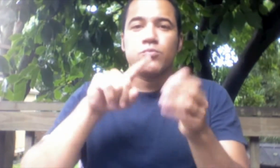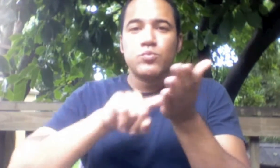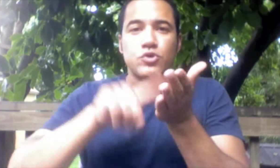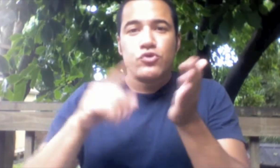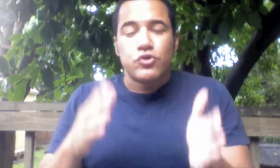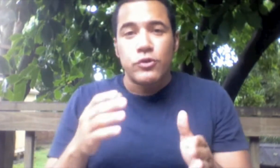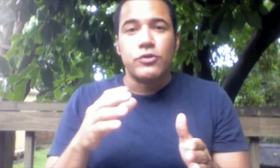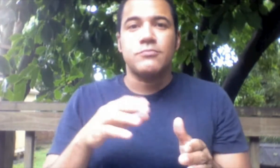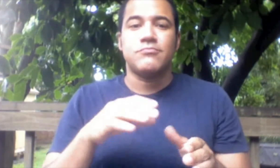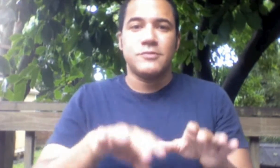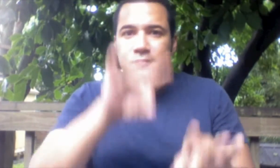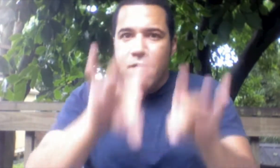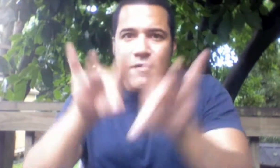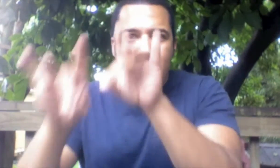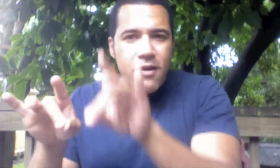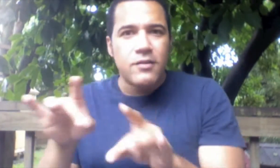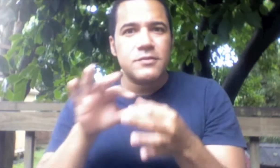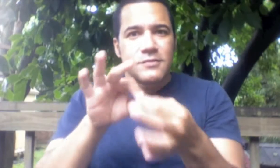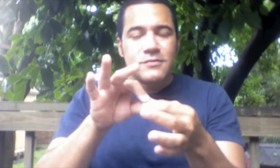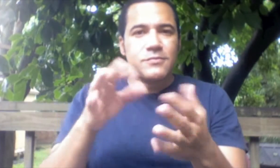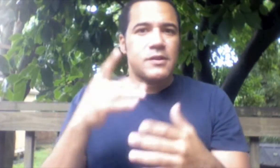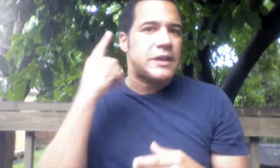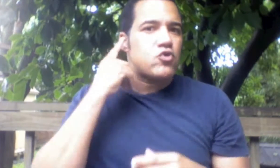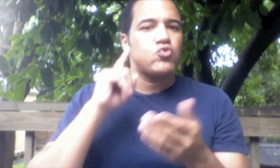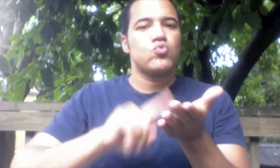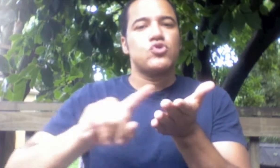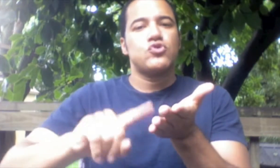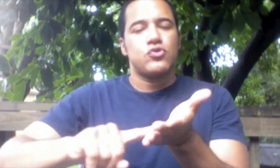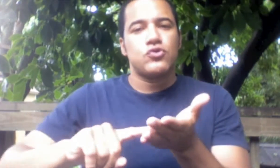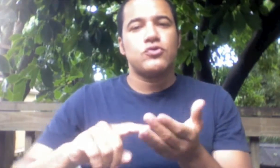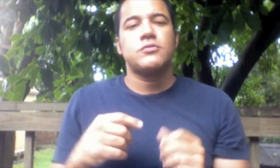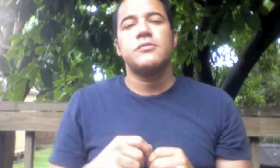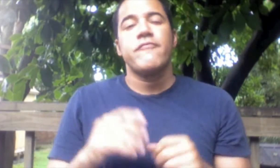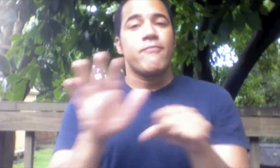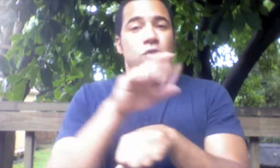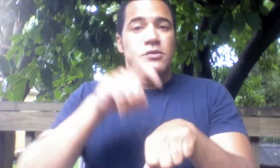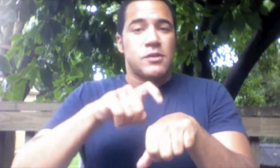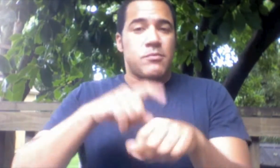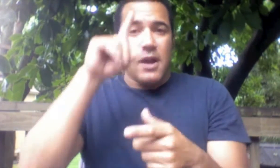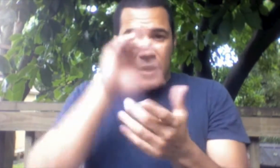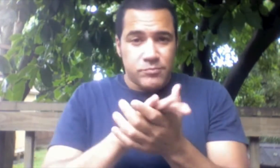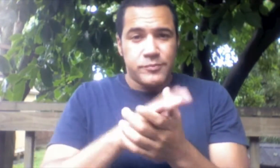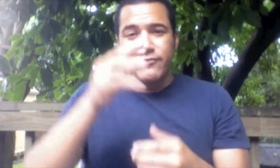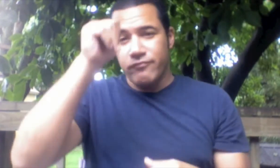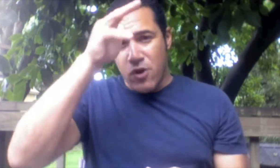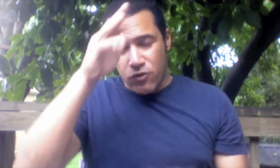full time researcher with findings in hearing research, and full time husband and father.